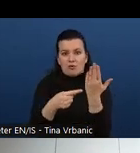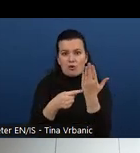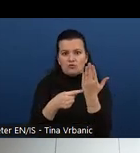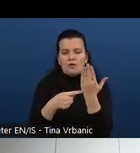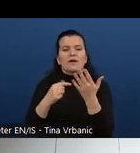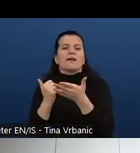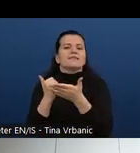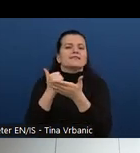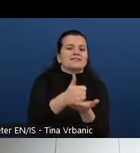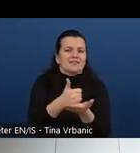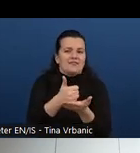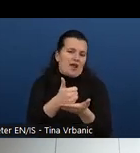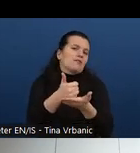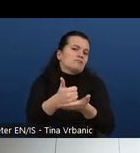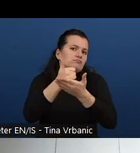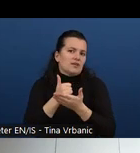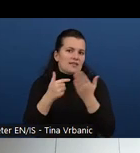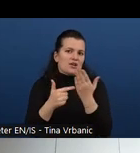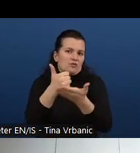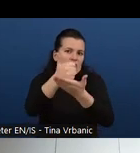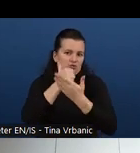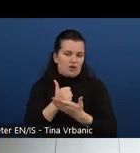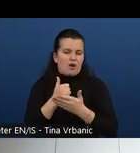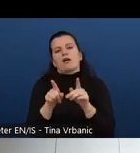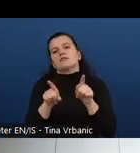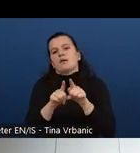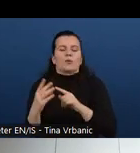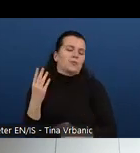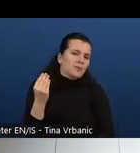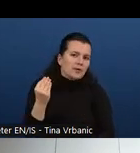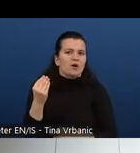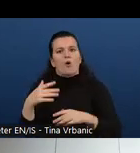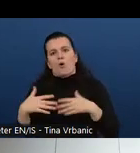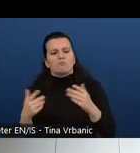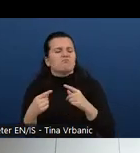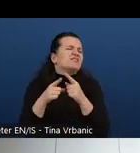We start those modules by giving a perspective on the different types of disabilities that